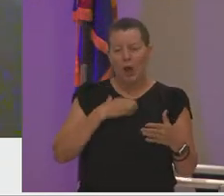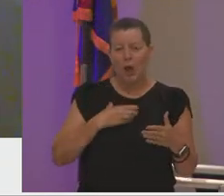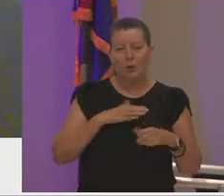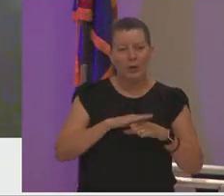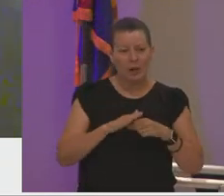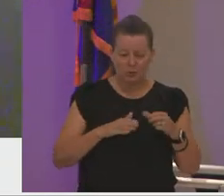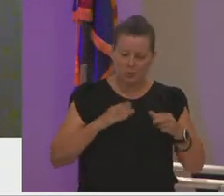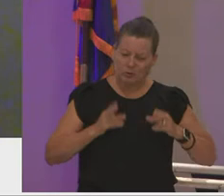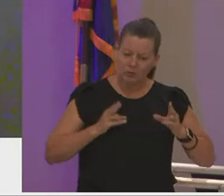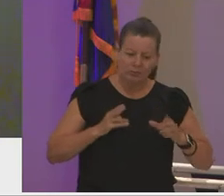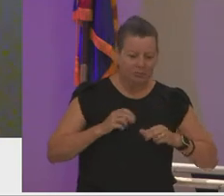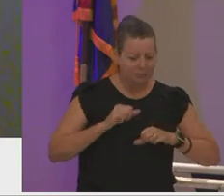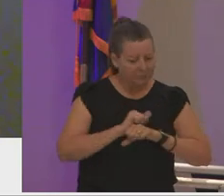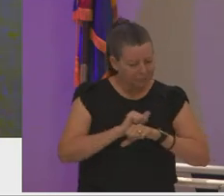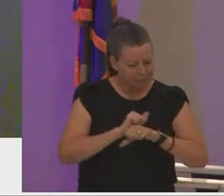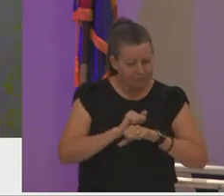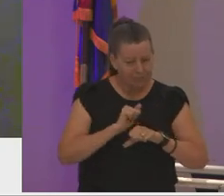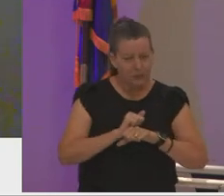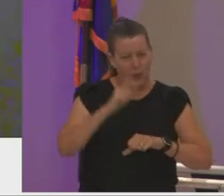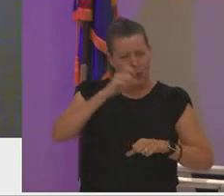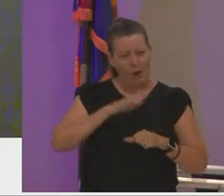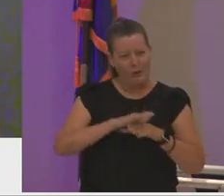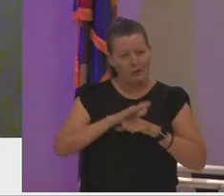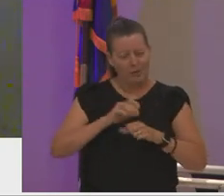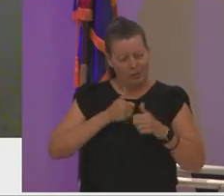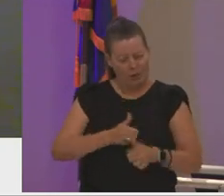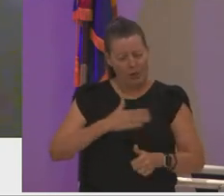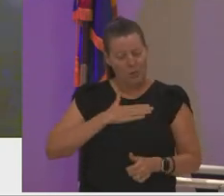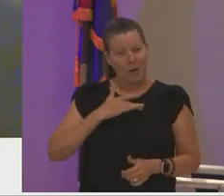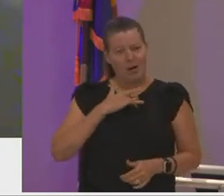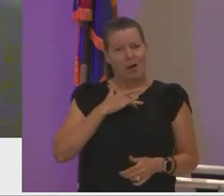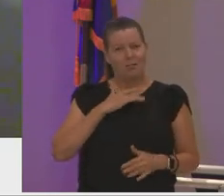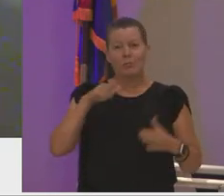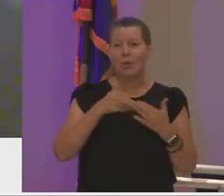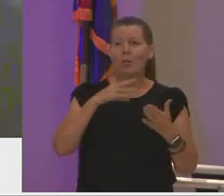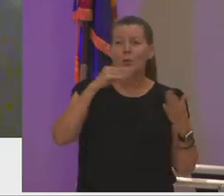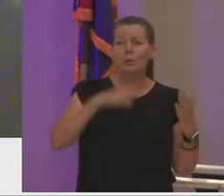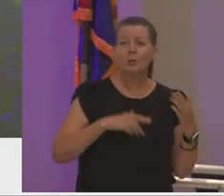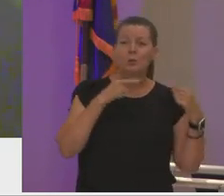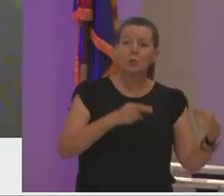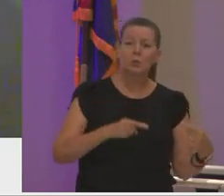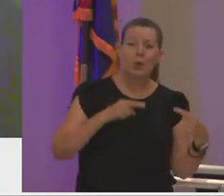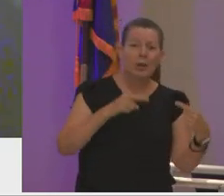and wise enough to follow my heart to all of the students who are struggling to find themselves or